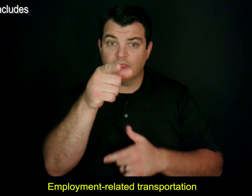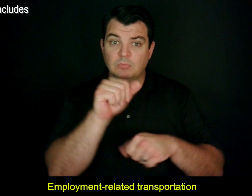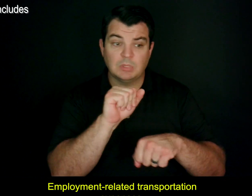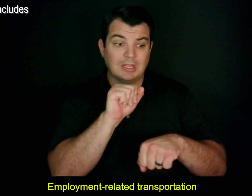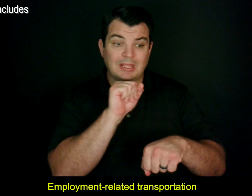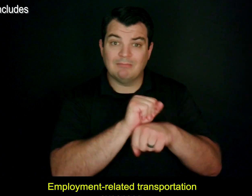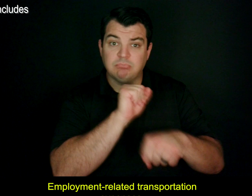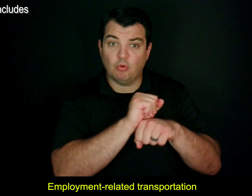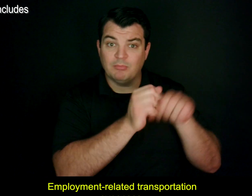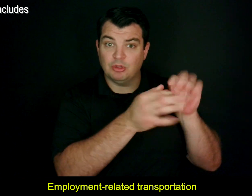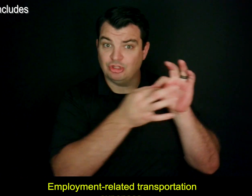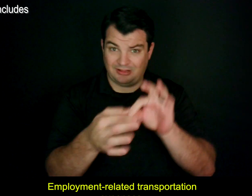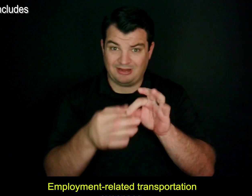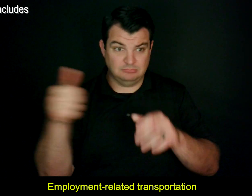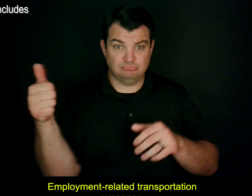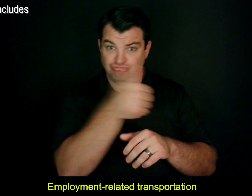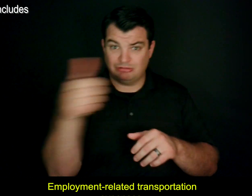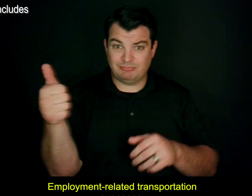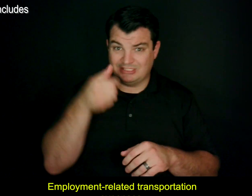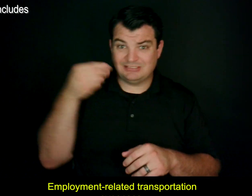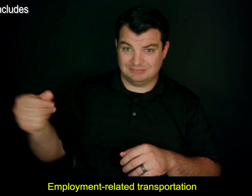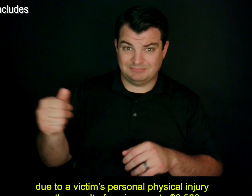Employment-related transportation expenses,